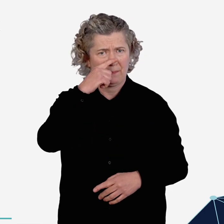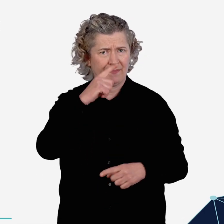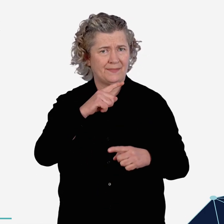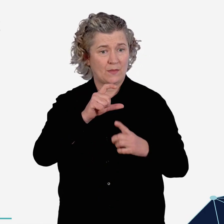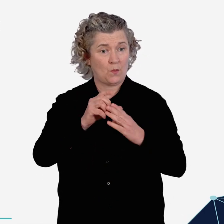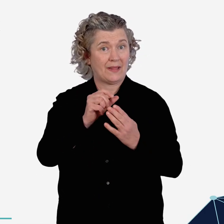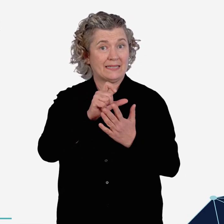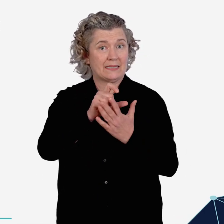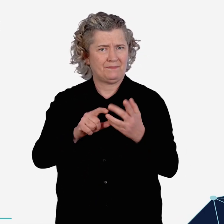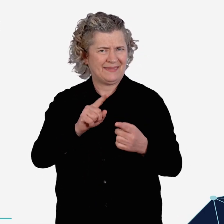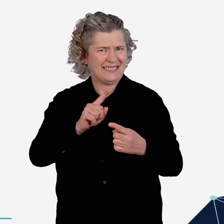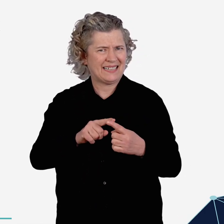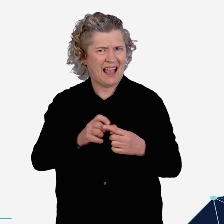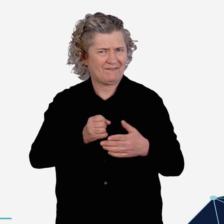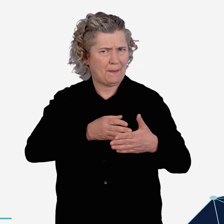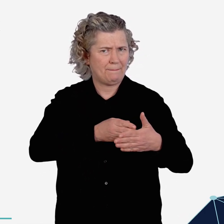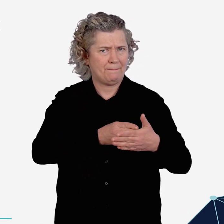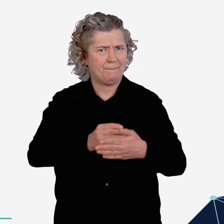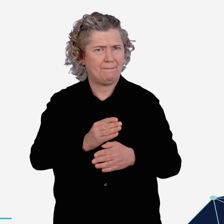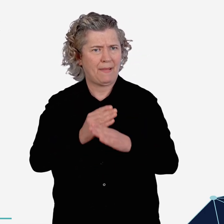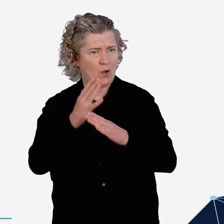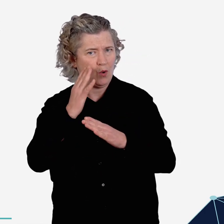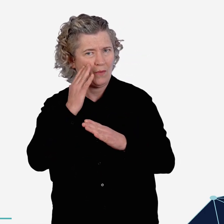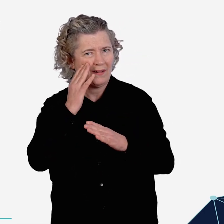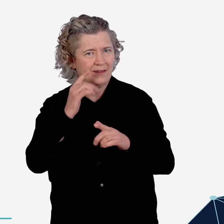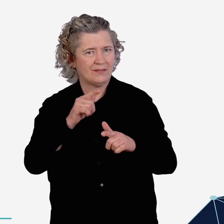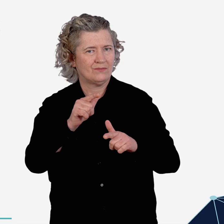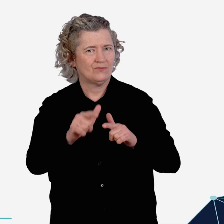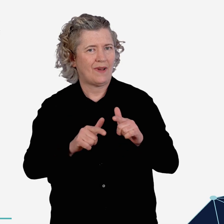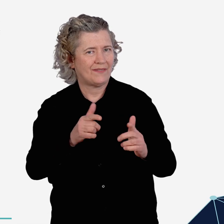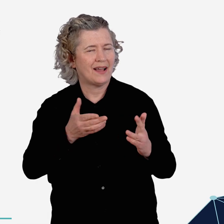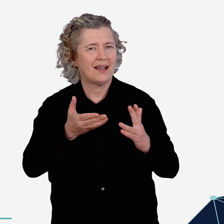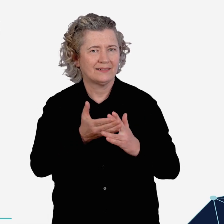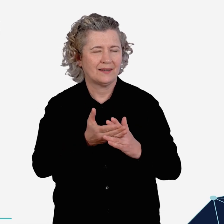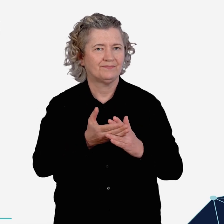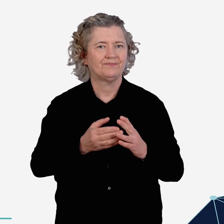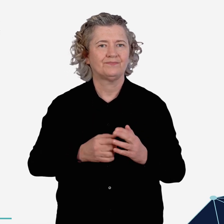People with disability continue to face barriers to accessing travel.